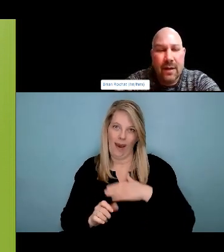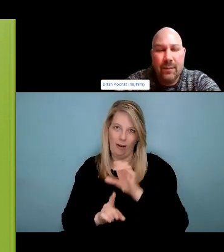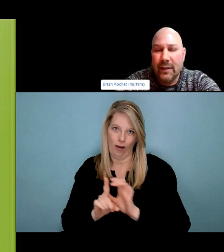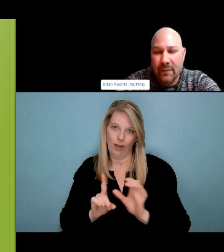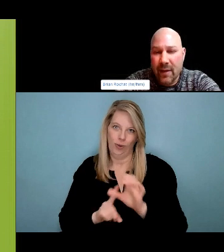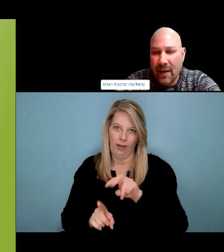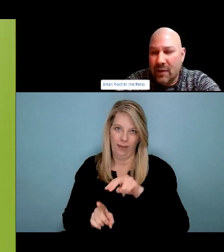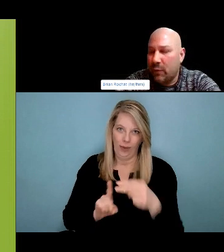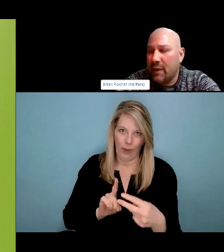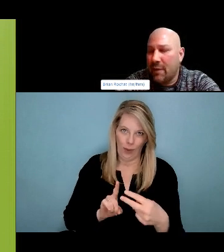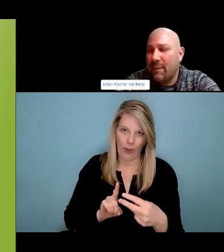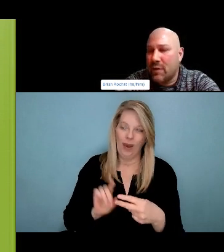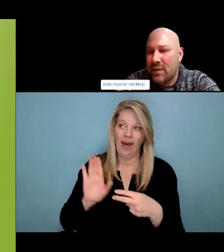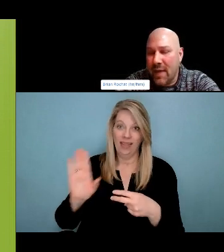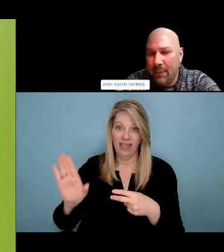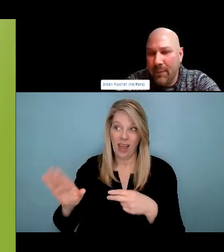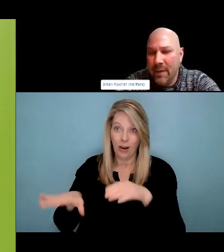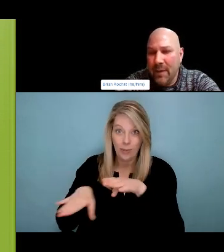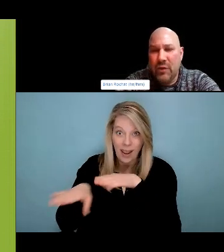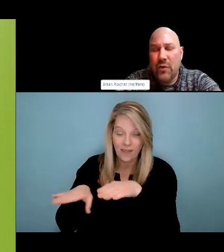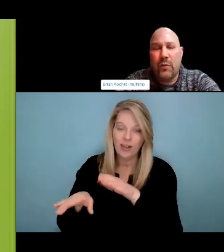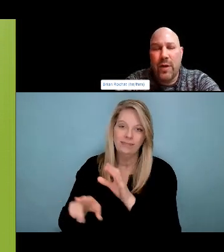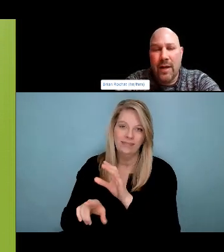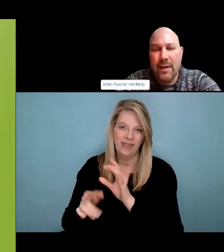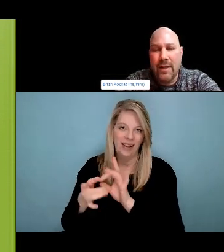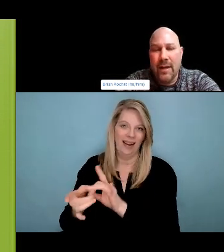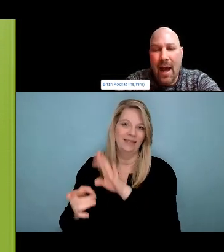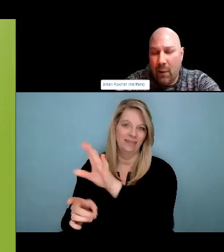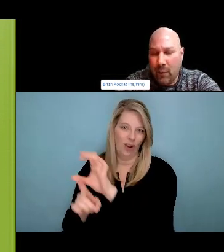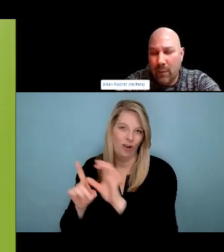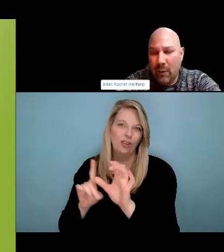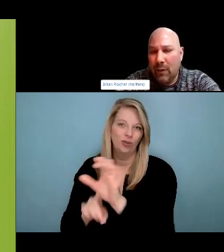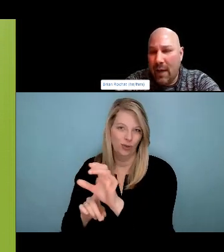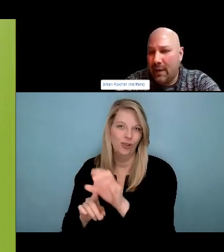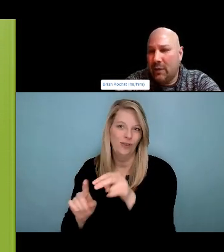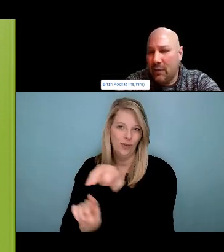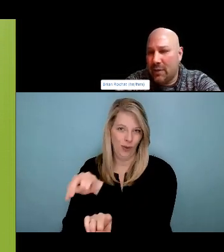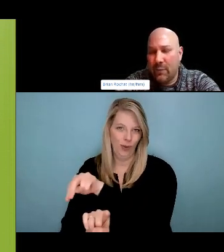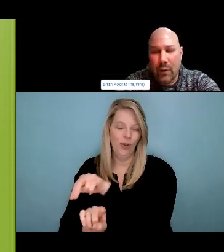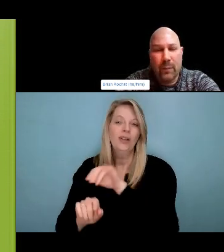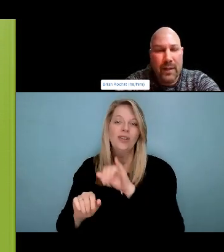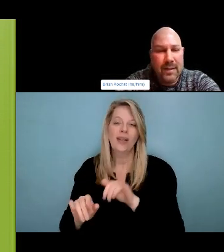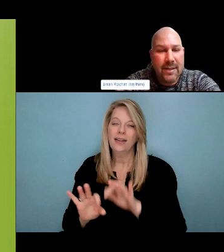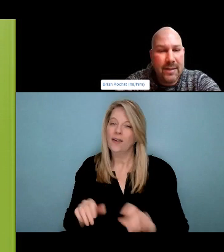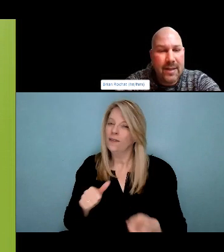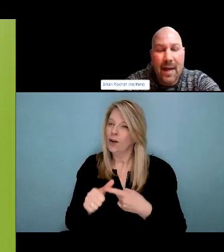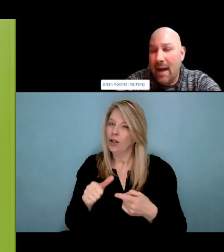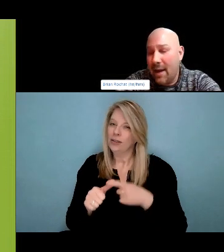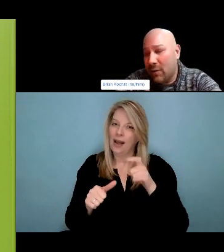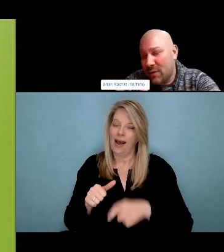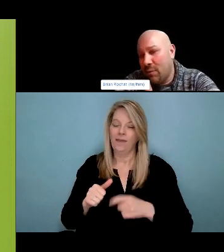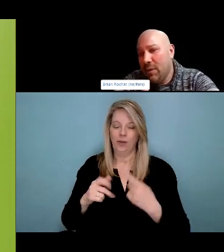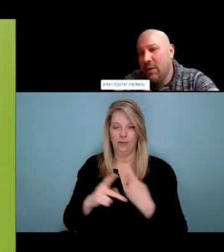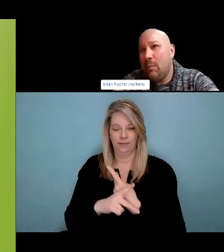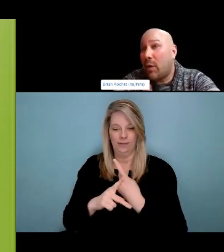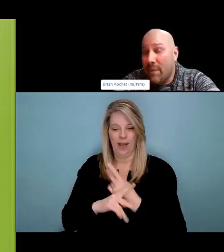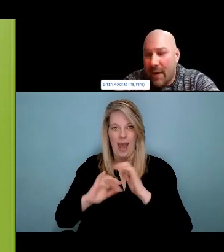And white feathers the tail feather of an eagle. Is critical to the the direction of